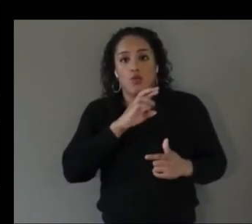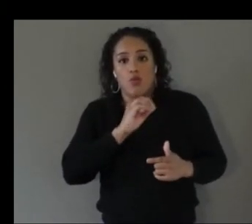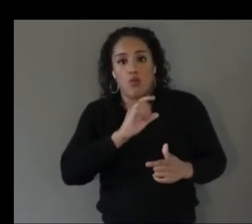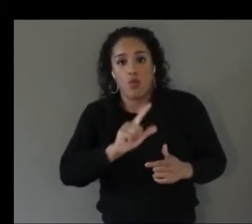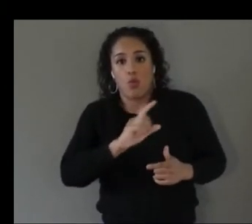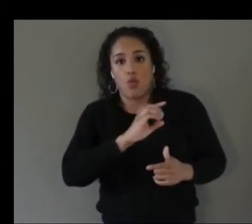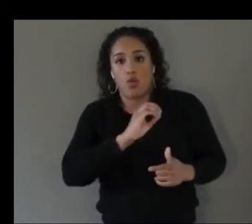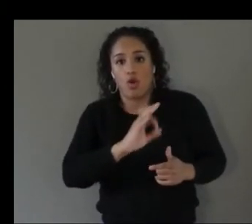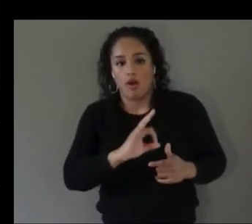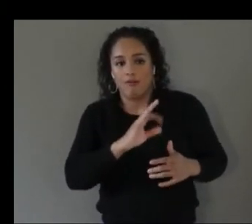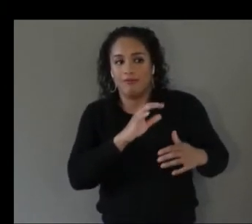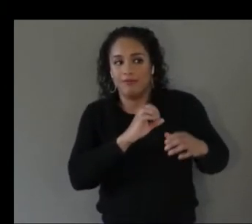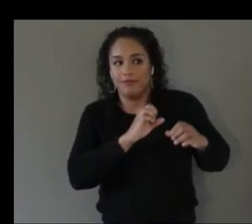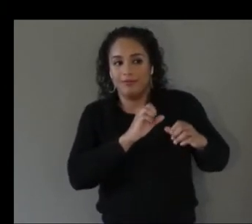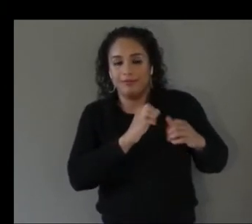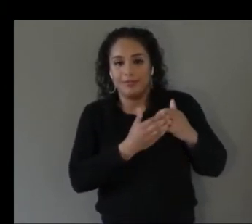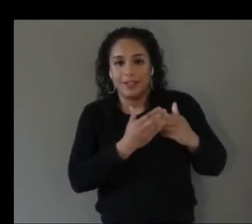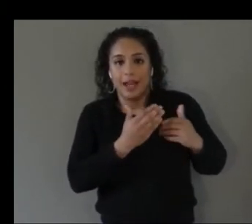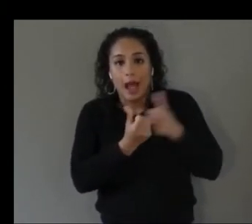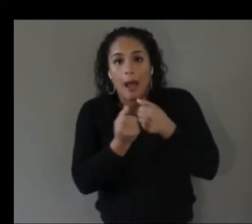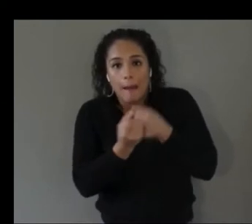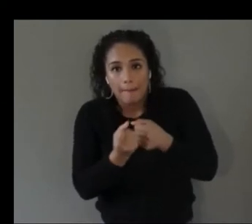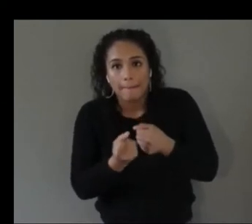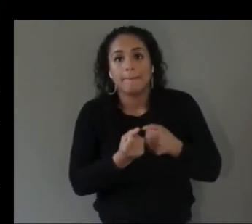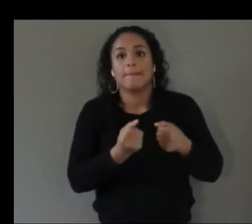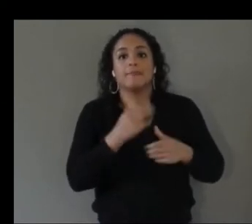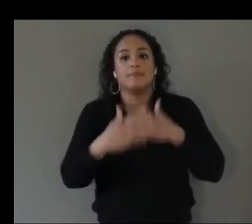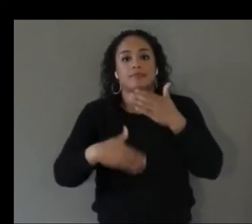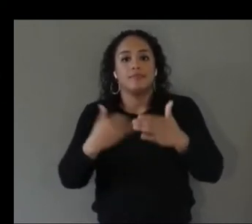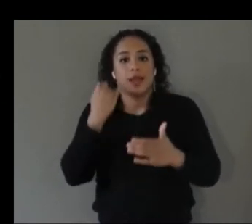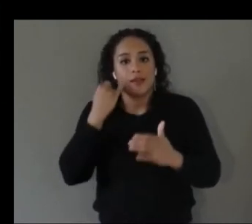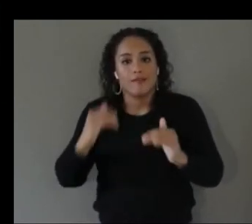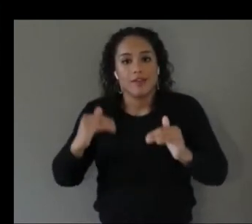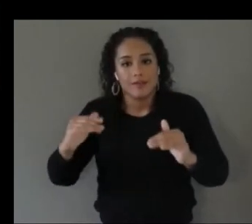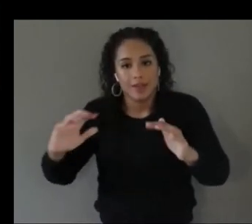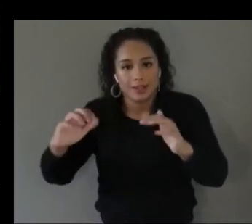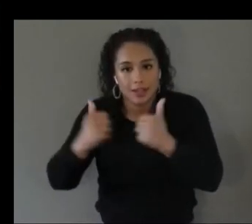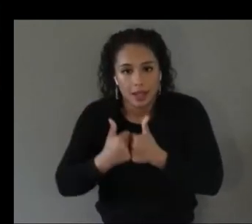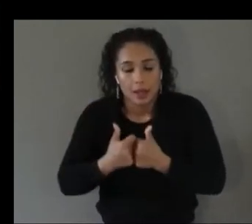these different levels based on the score that you got and at first you heard really detailed hints